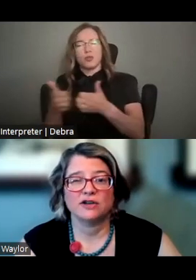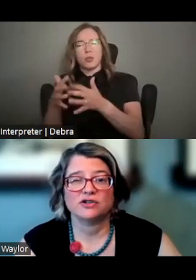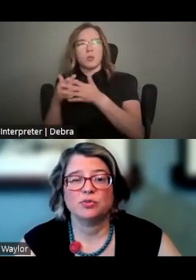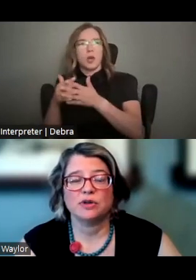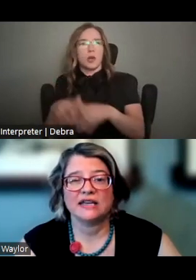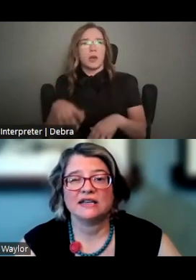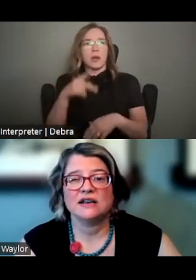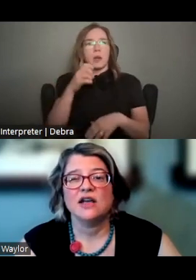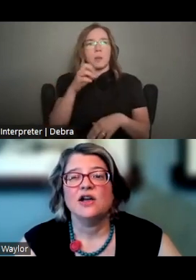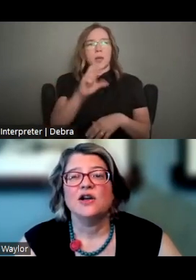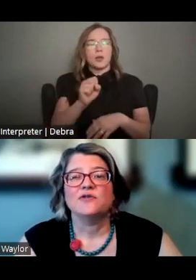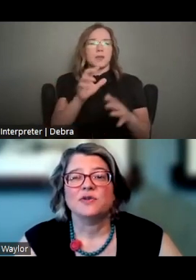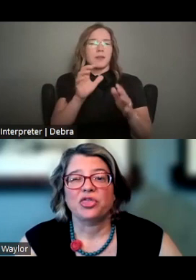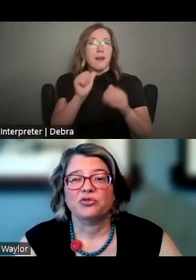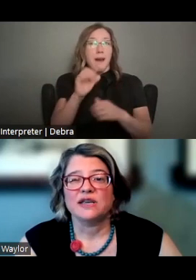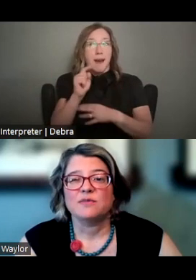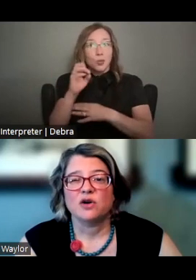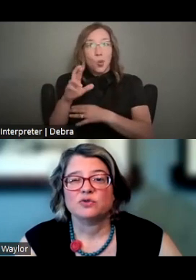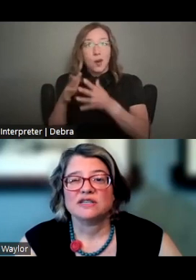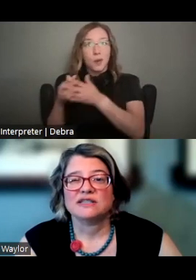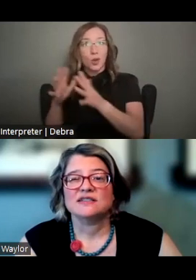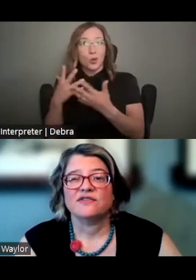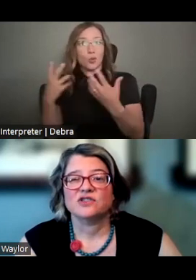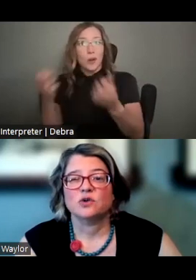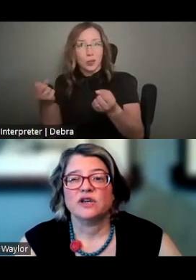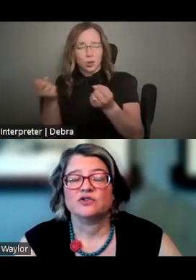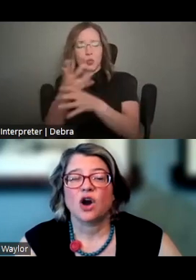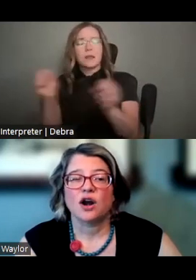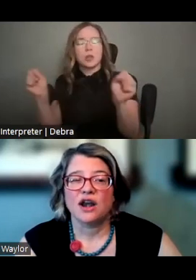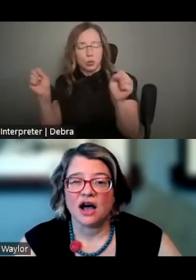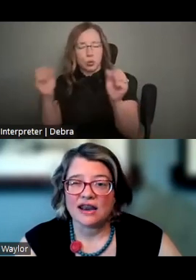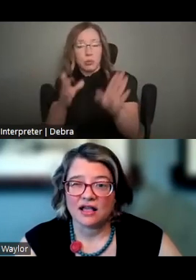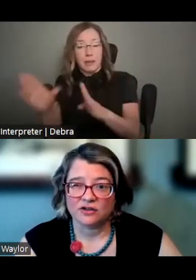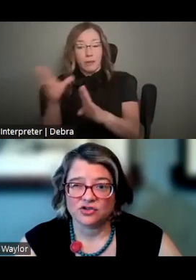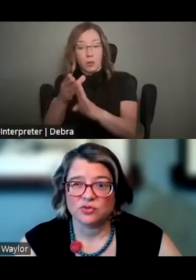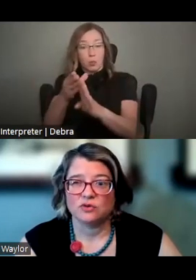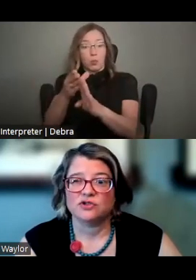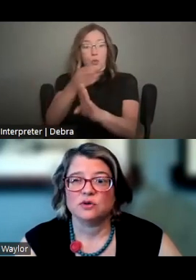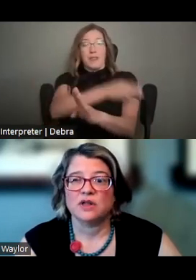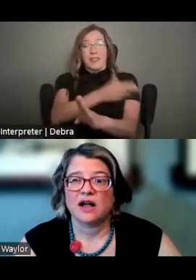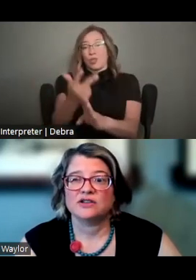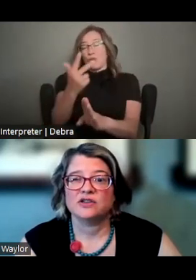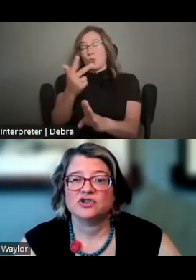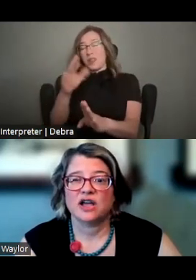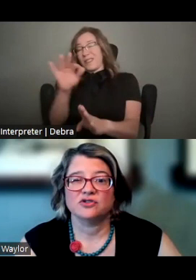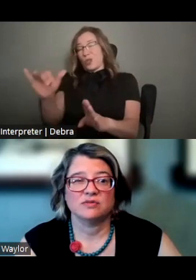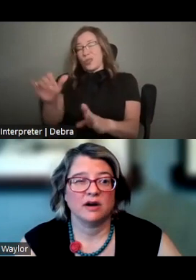RESCUE PLAN FROM THE THREE MOST RECENT FISCAL YEARS ARE NOT ELIGIBLE TO APPLY TO THE CHALLENGE